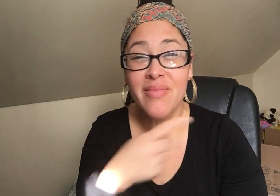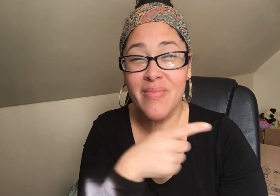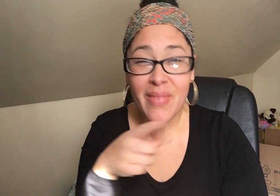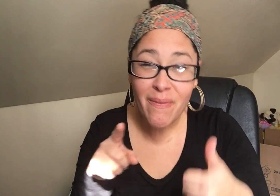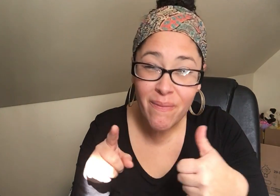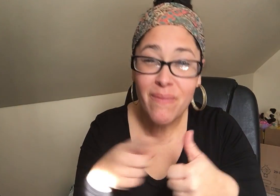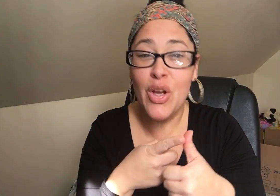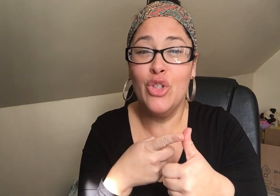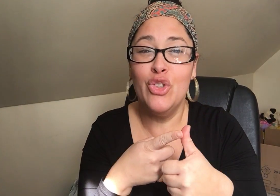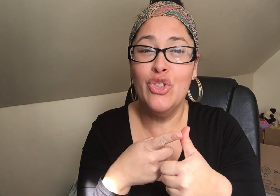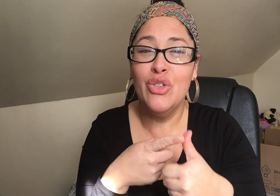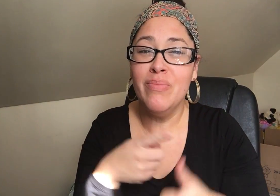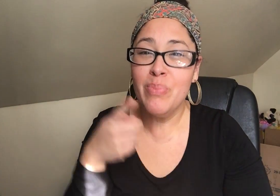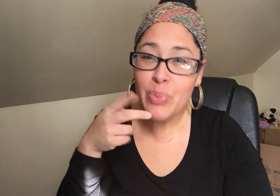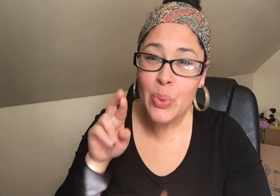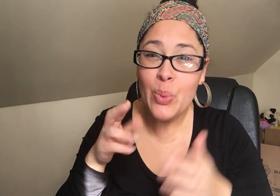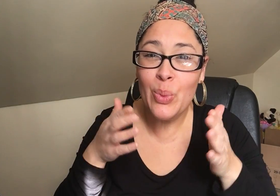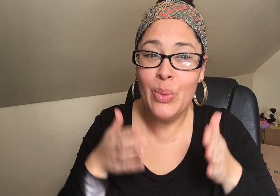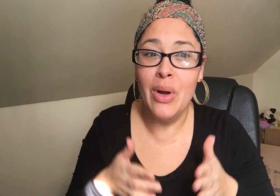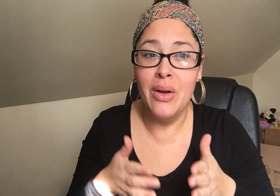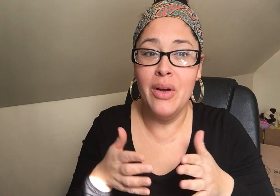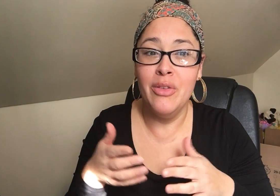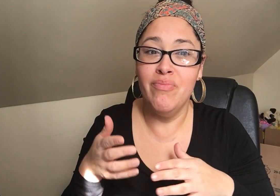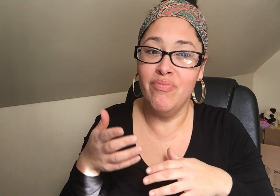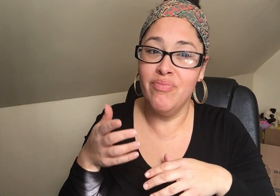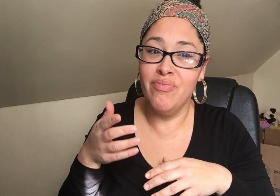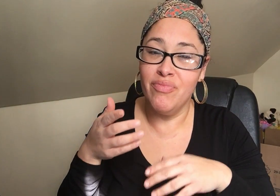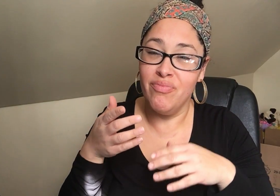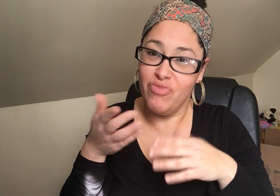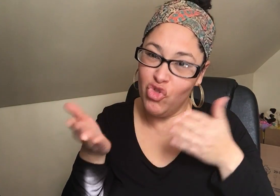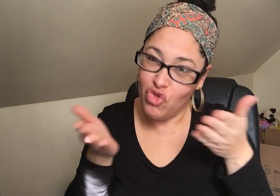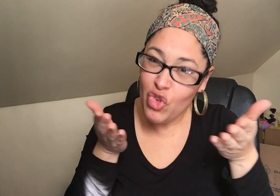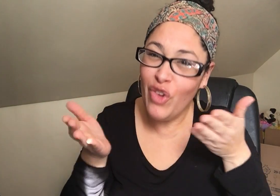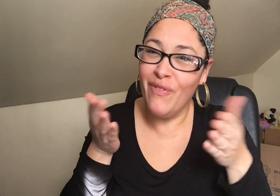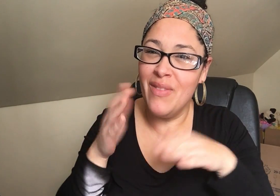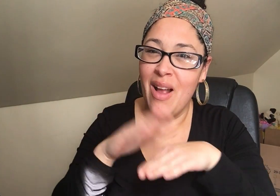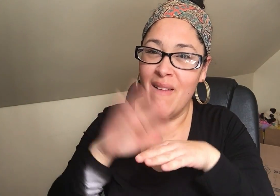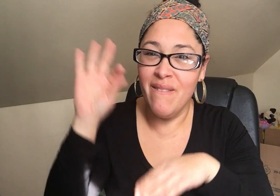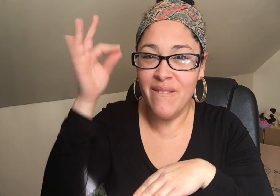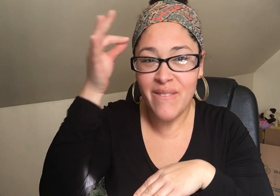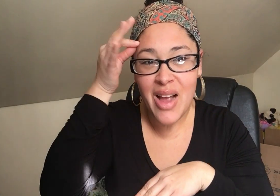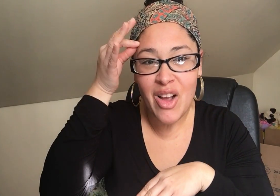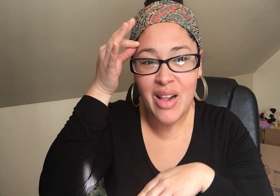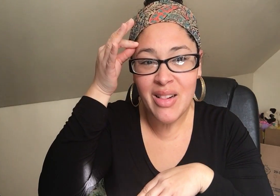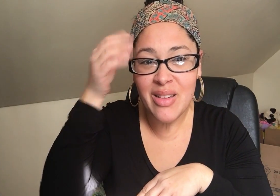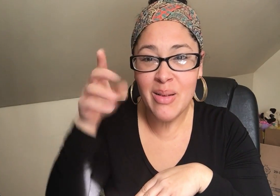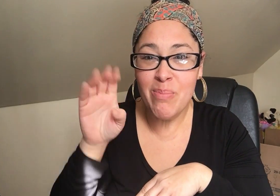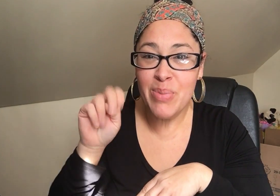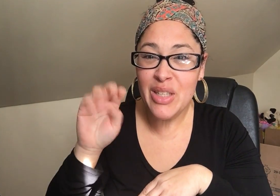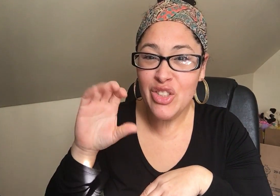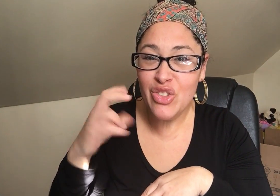She is the first Puerto Rican to serve on a federal bench